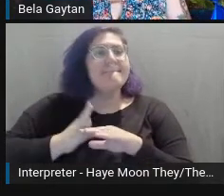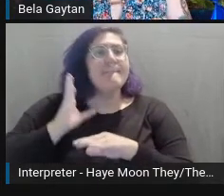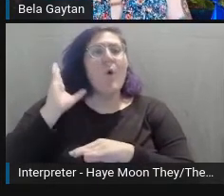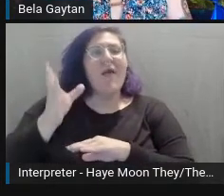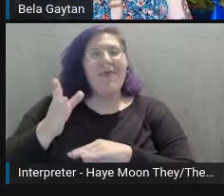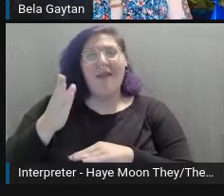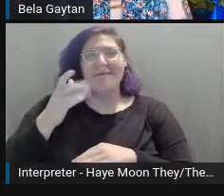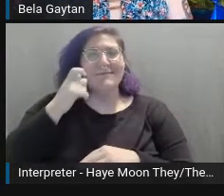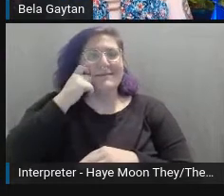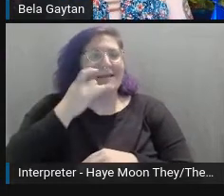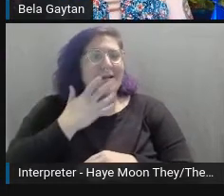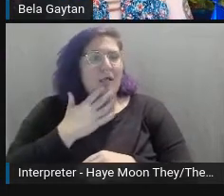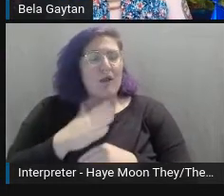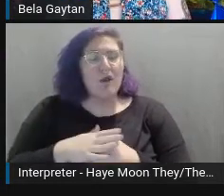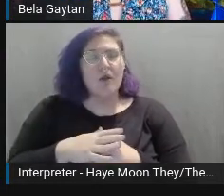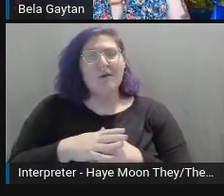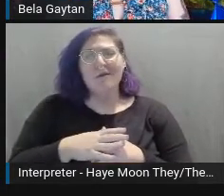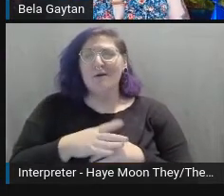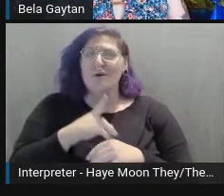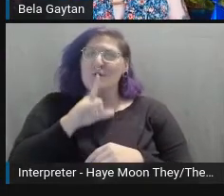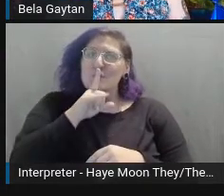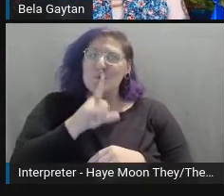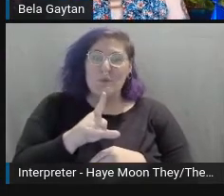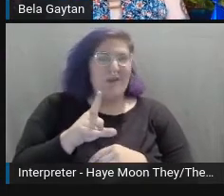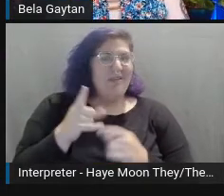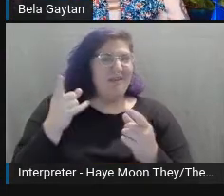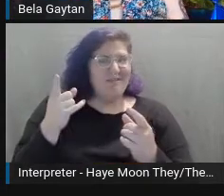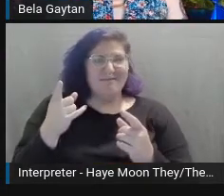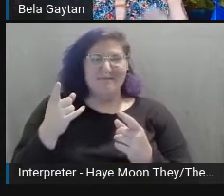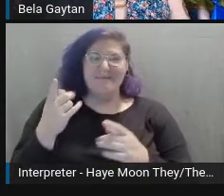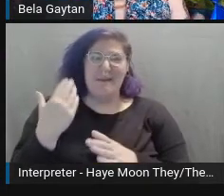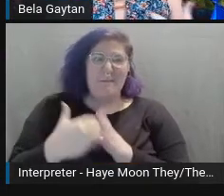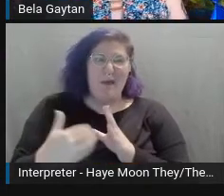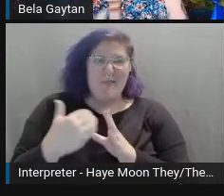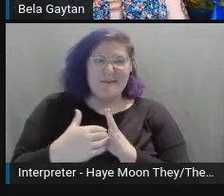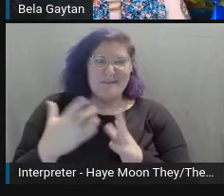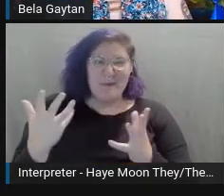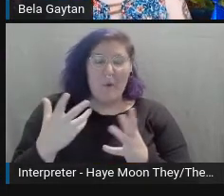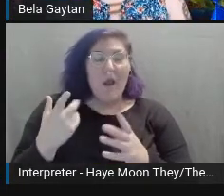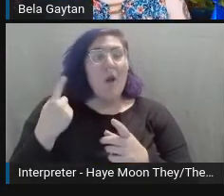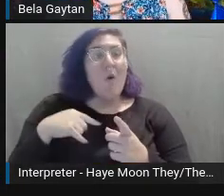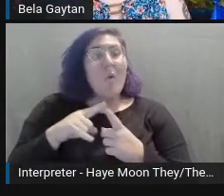What really gets me though, is that if you go to the different stock photo websites and stuff like that,